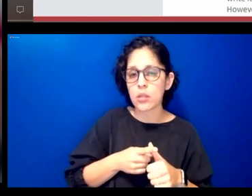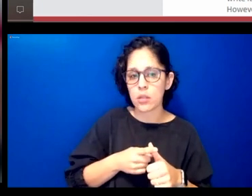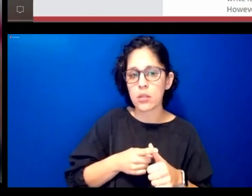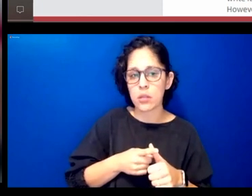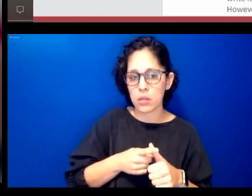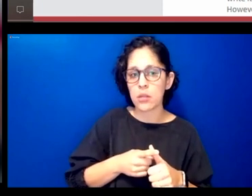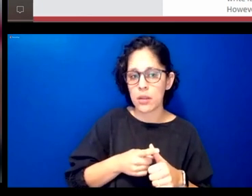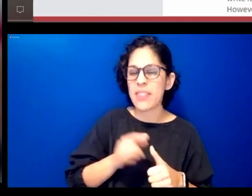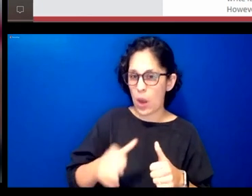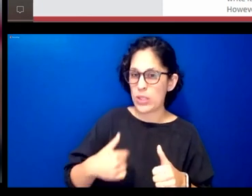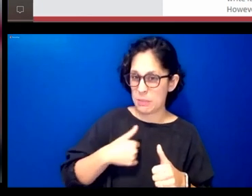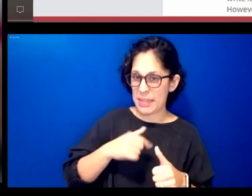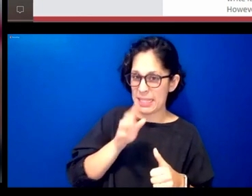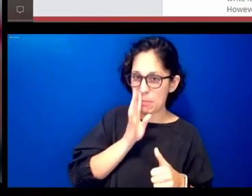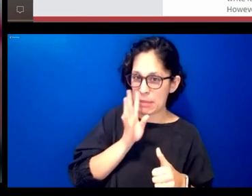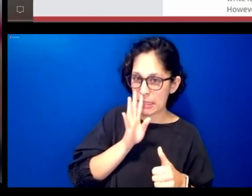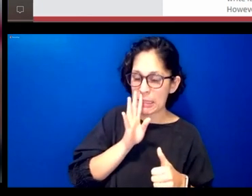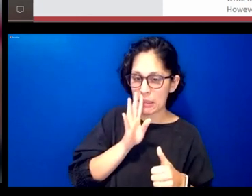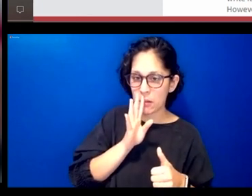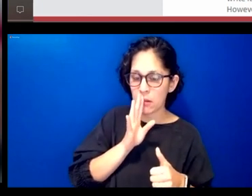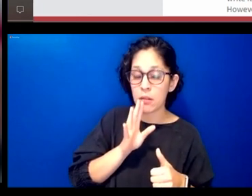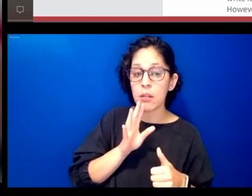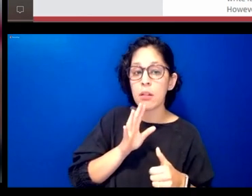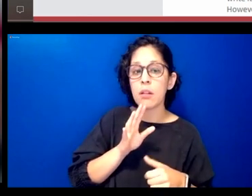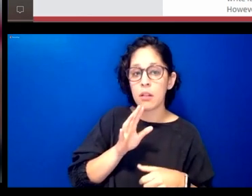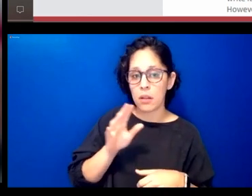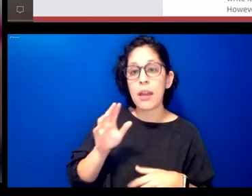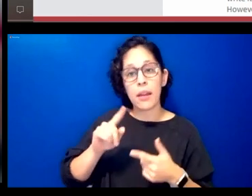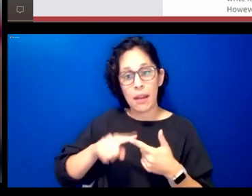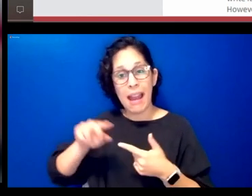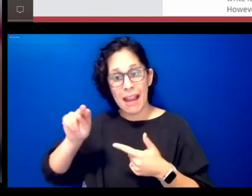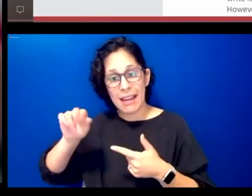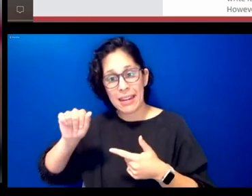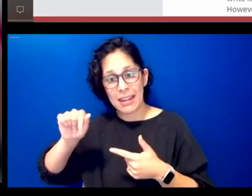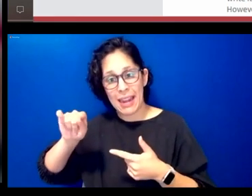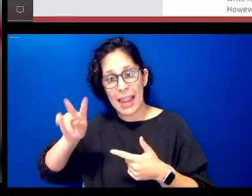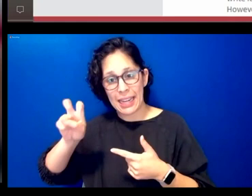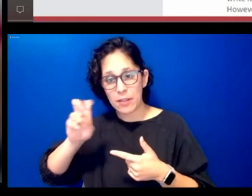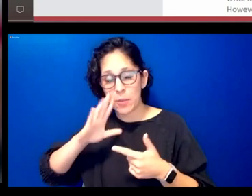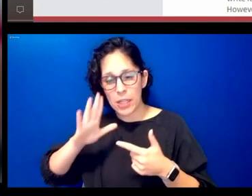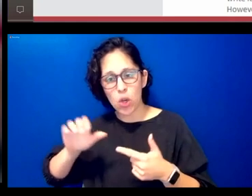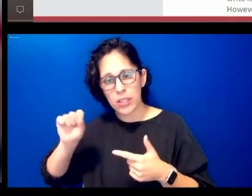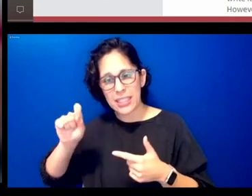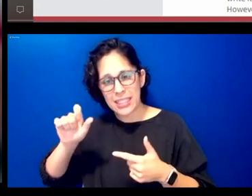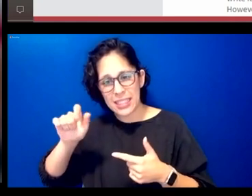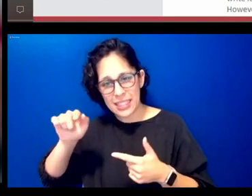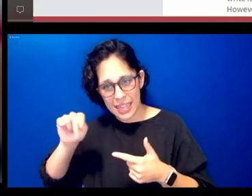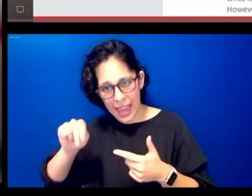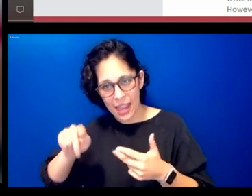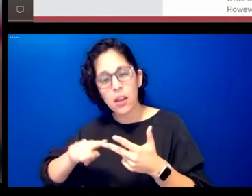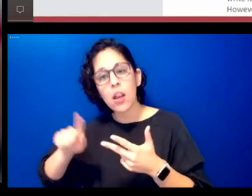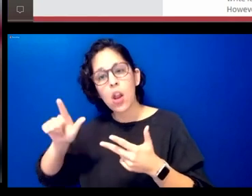me and then native speaker stan smith you heard luther john and then rose shields jefferson